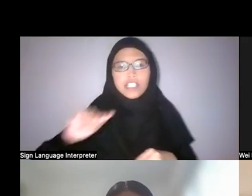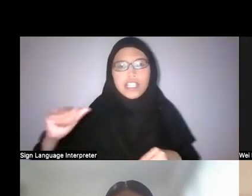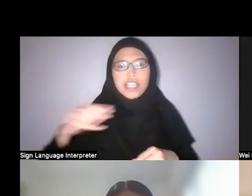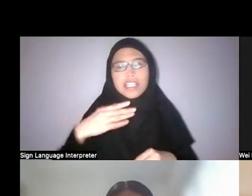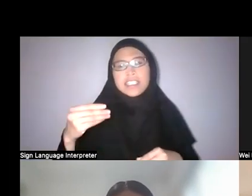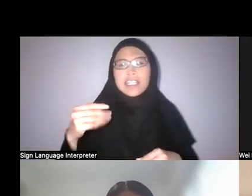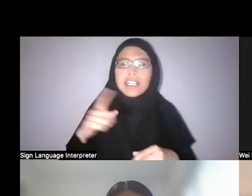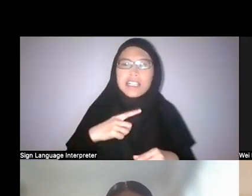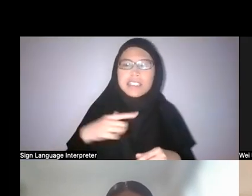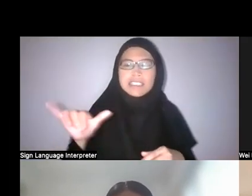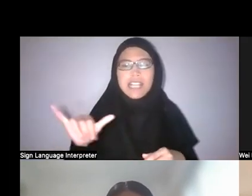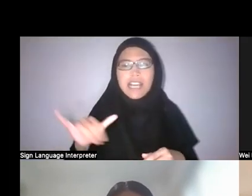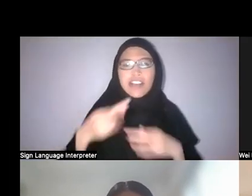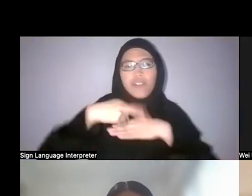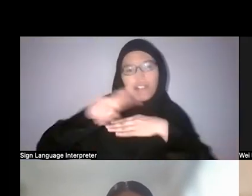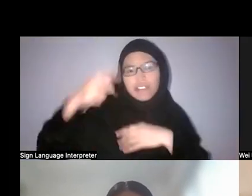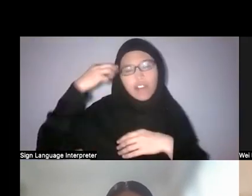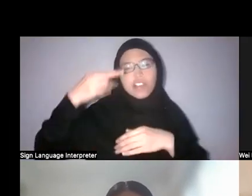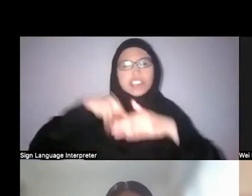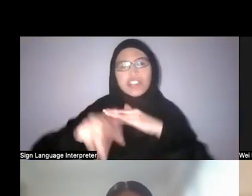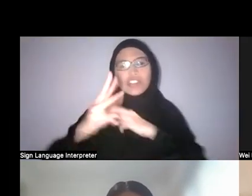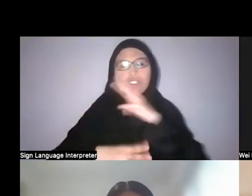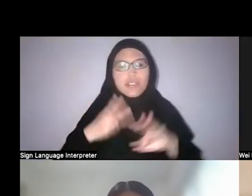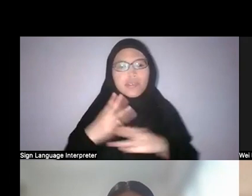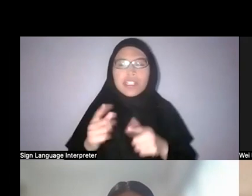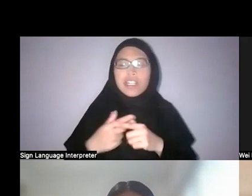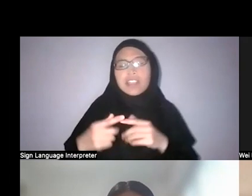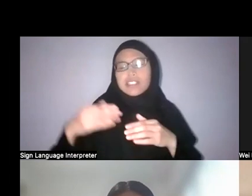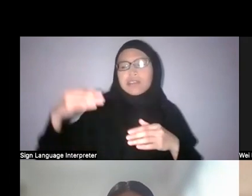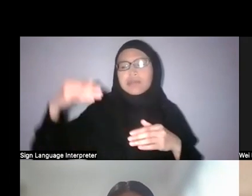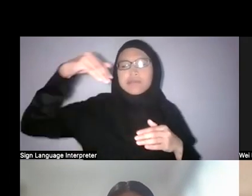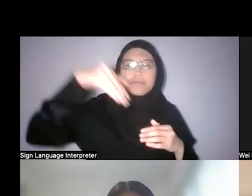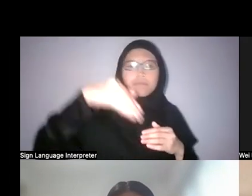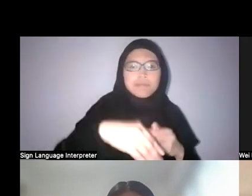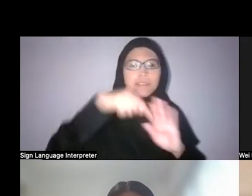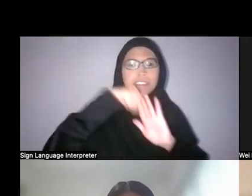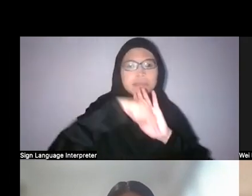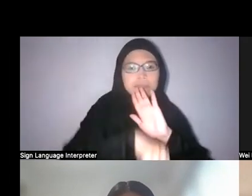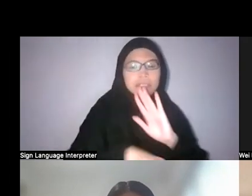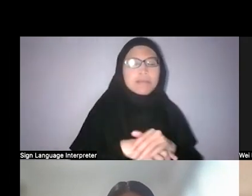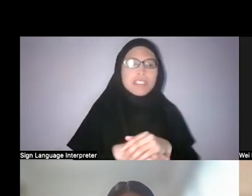So, eventually I went into a rabbit hole and got into reading into the tropics and